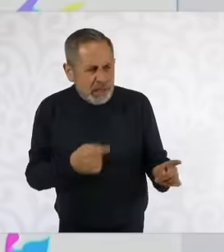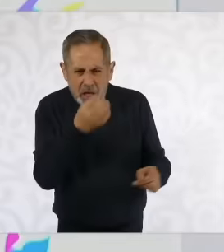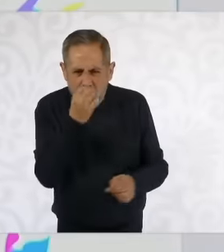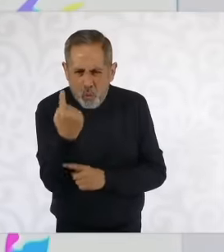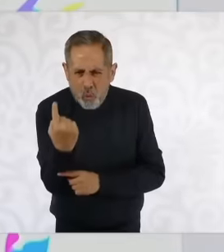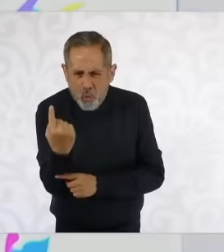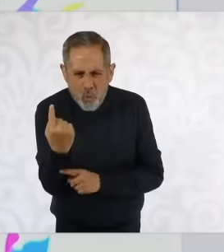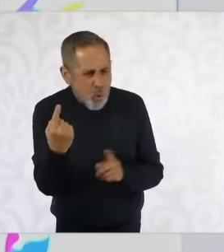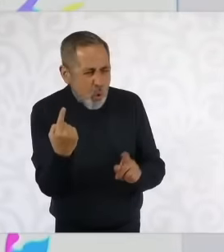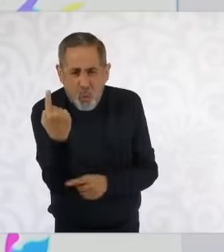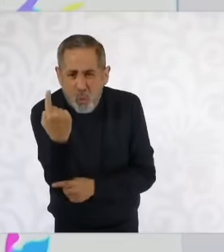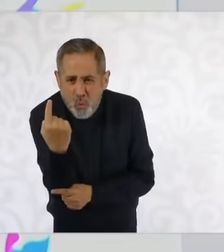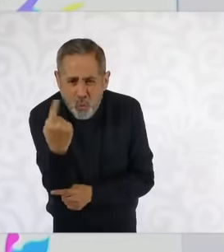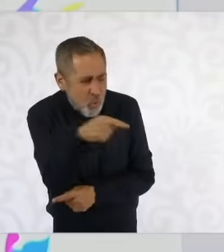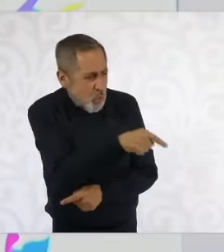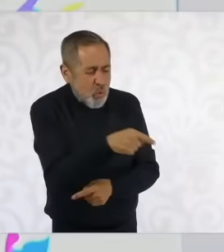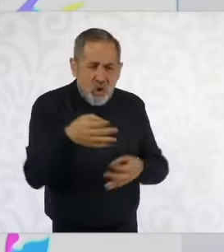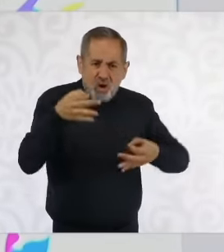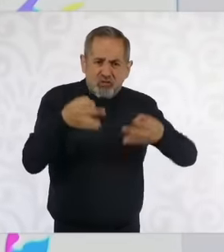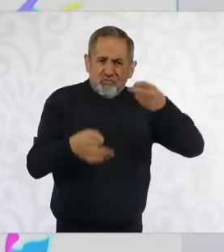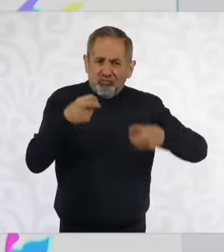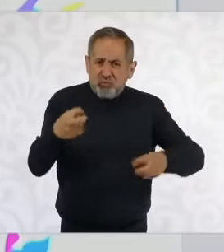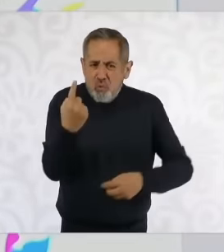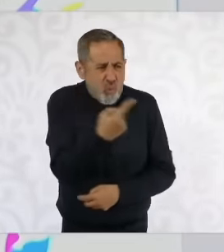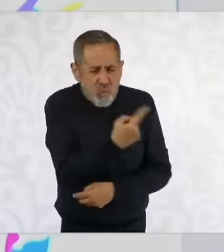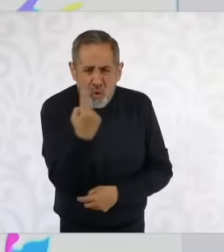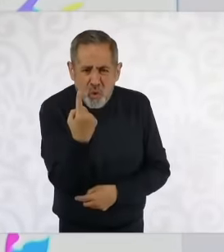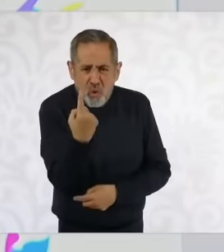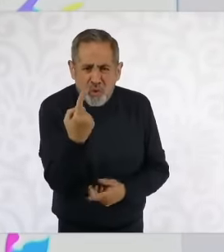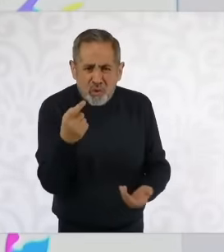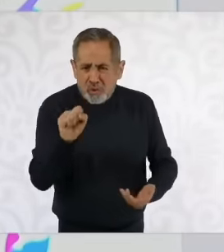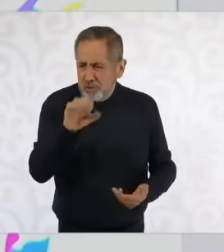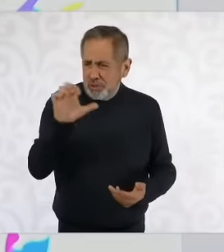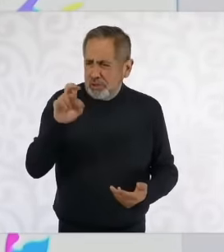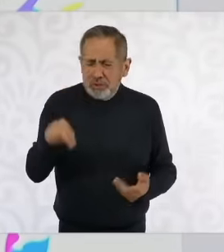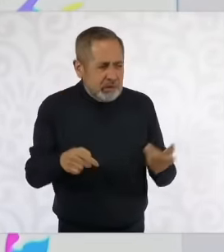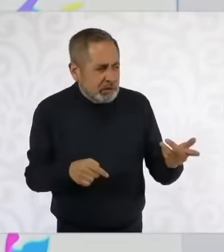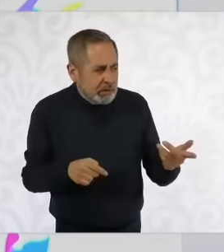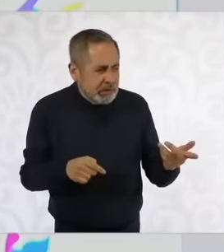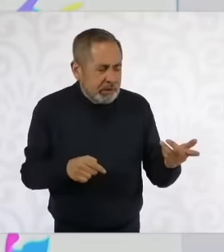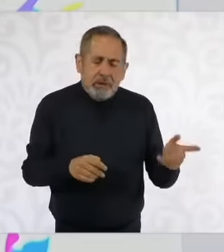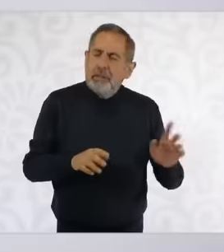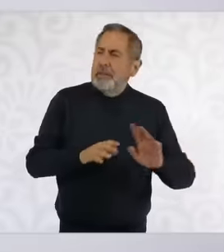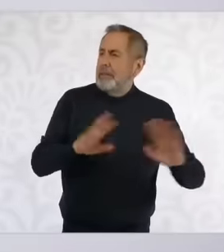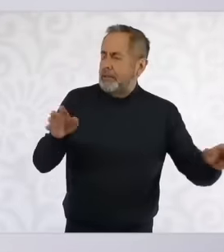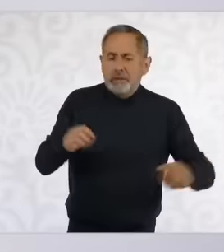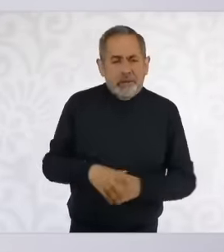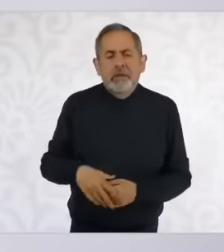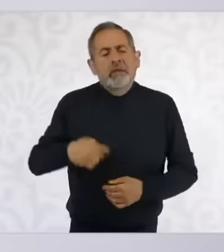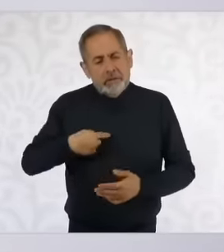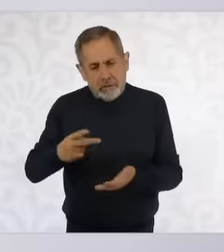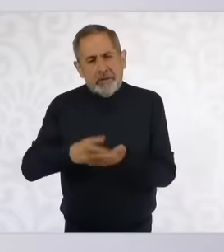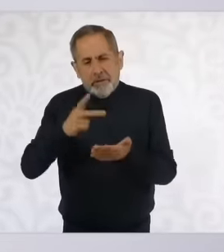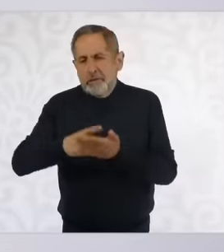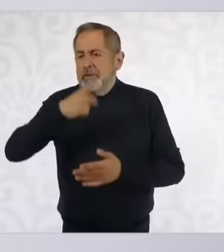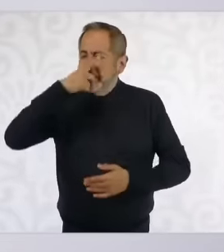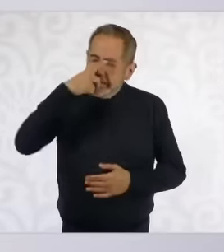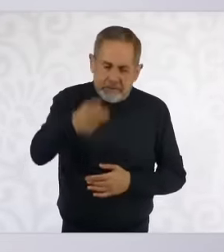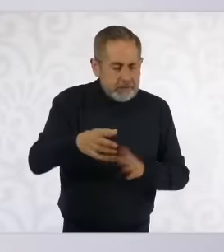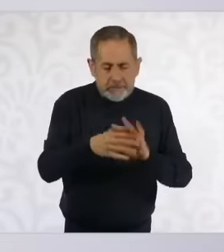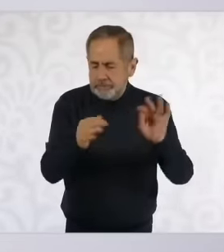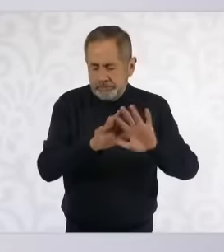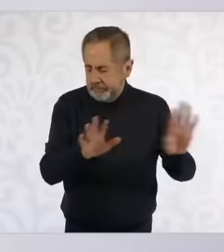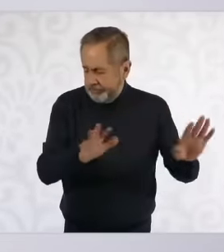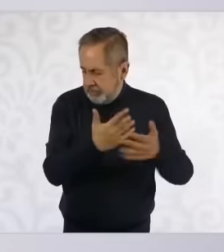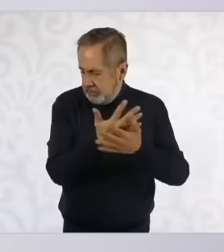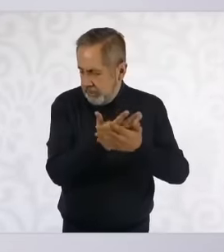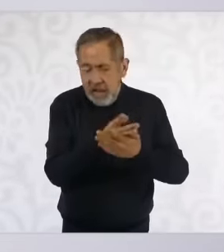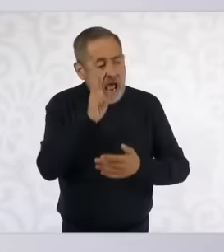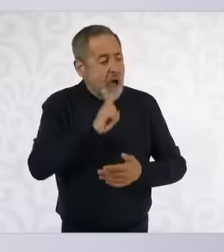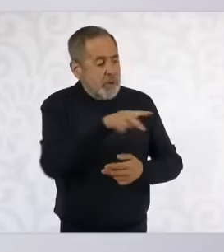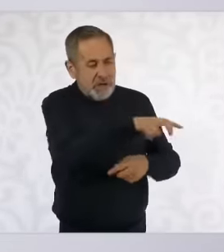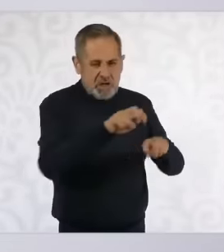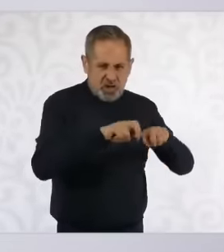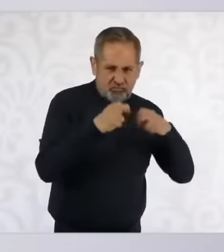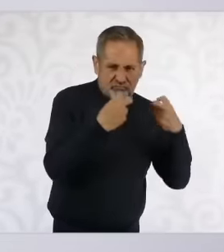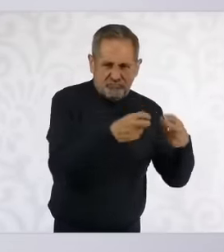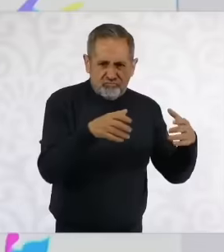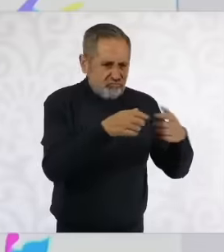court minister, so that's why I say again, let's wait and see what the court says and how